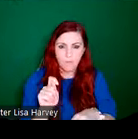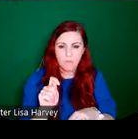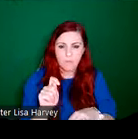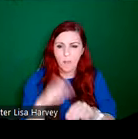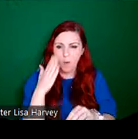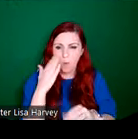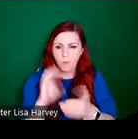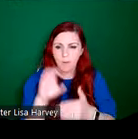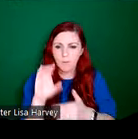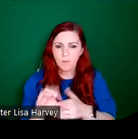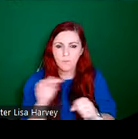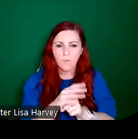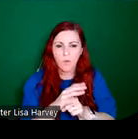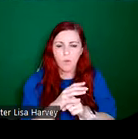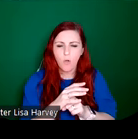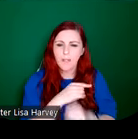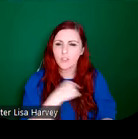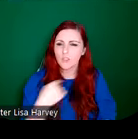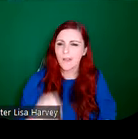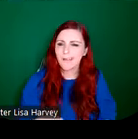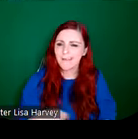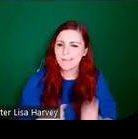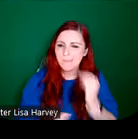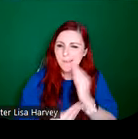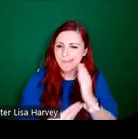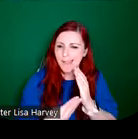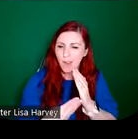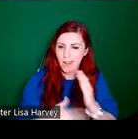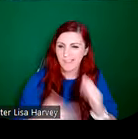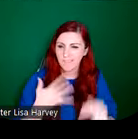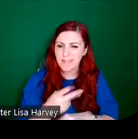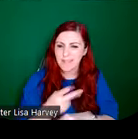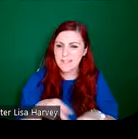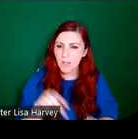Chinese millionaire living in Singapore, who commissioned stained glass for his